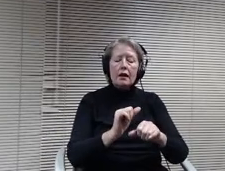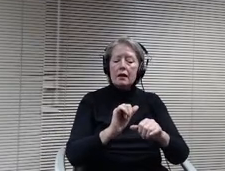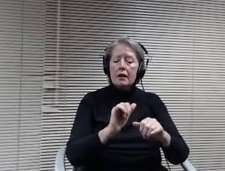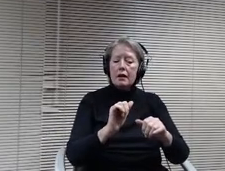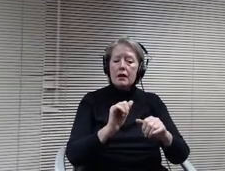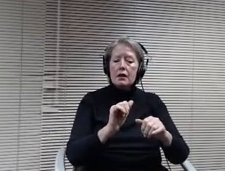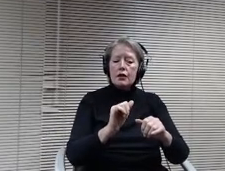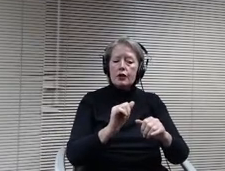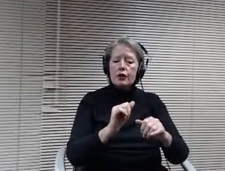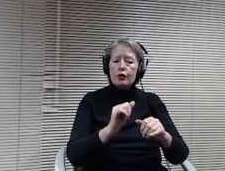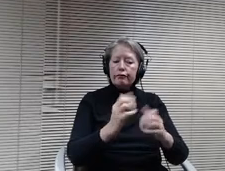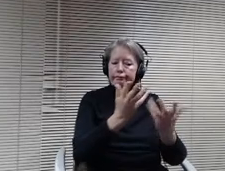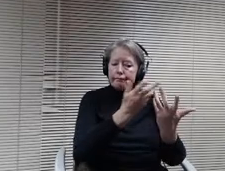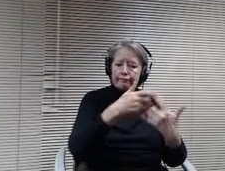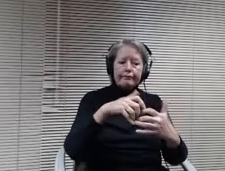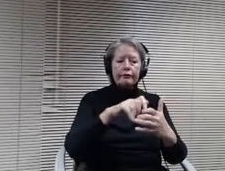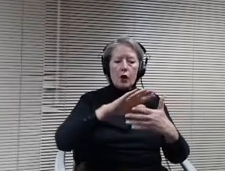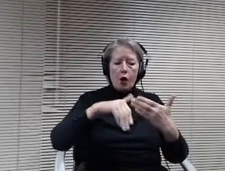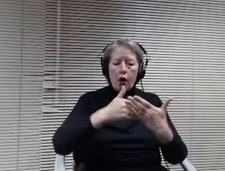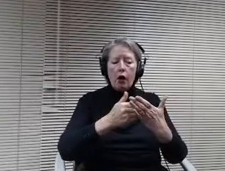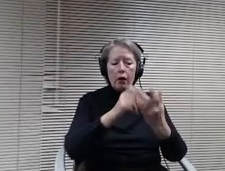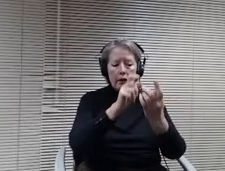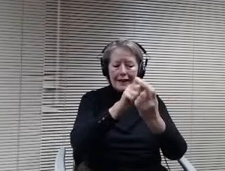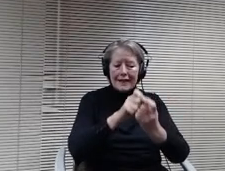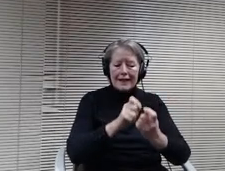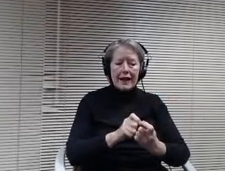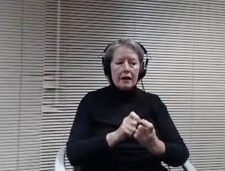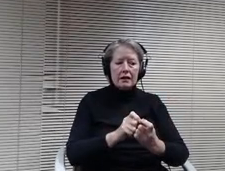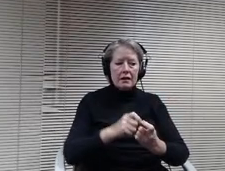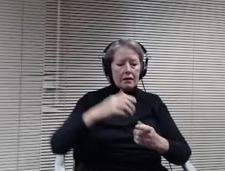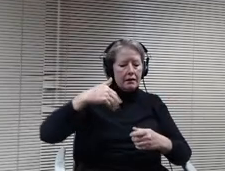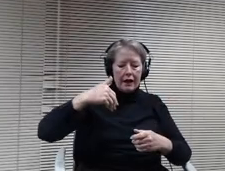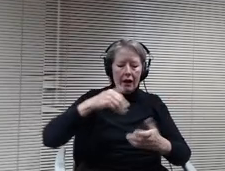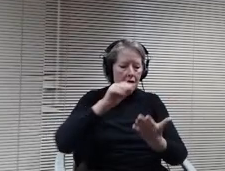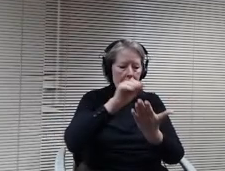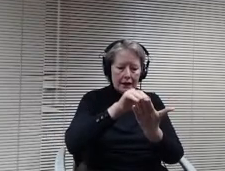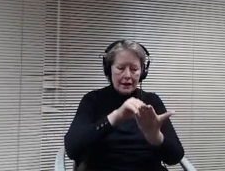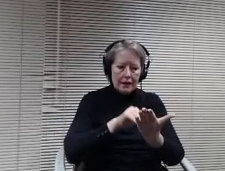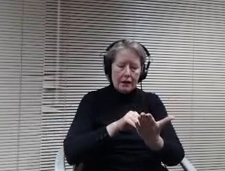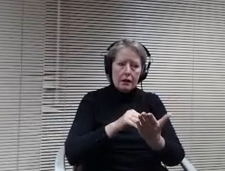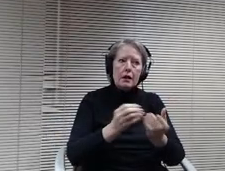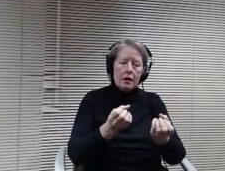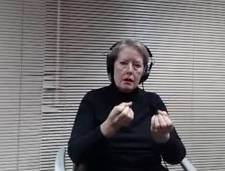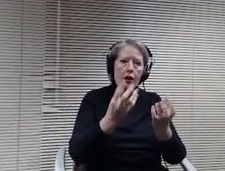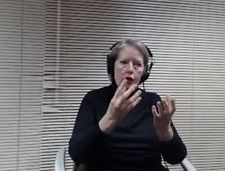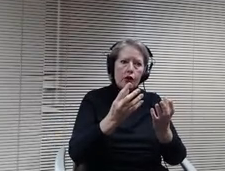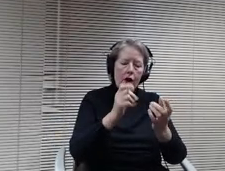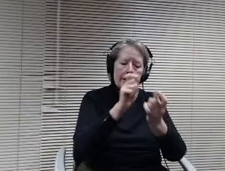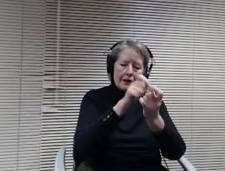You know that that aren't on here, although there are a lot of details already established, but I know there will be many